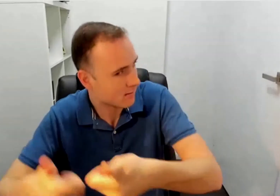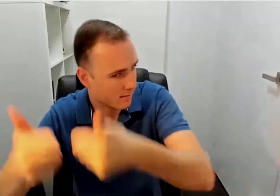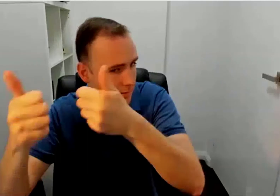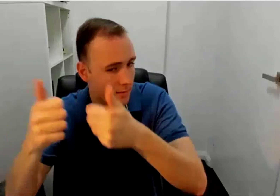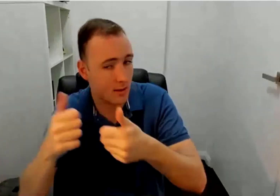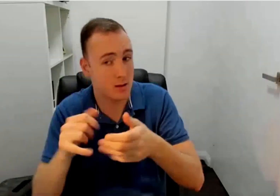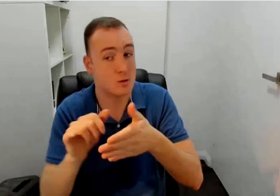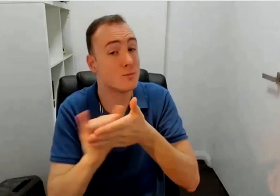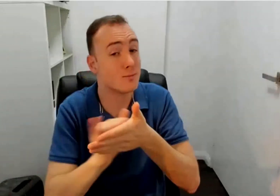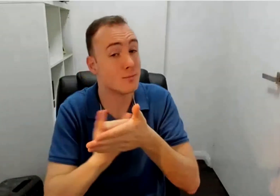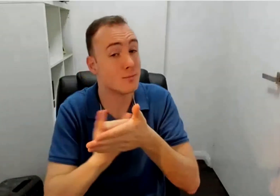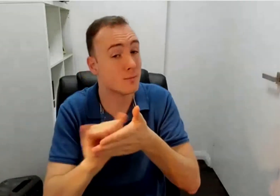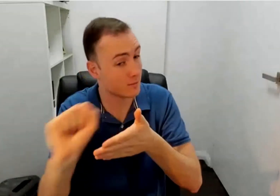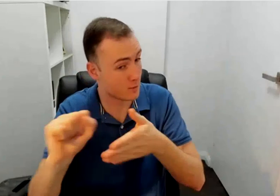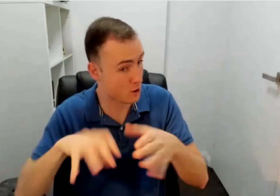We can prove to